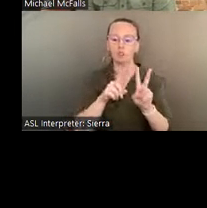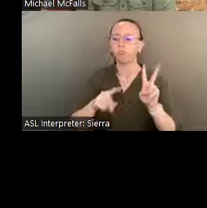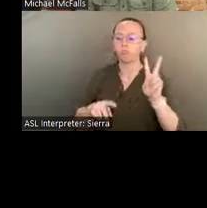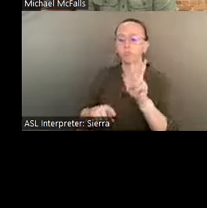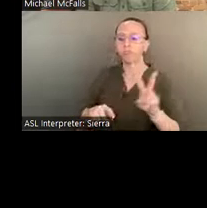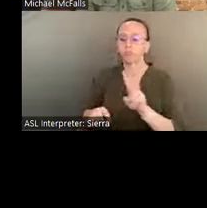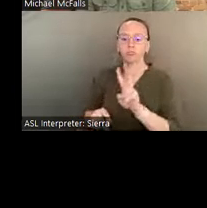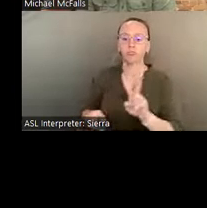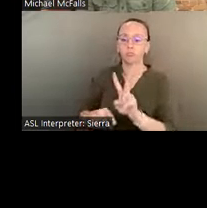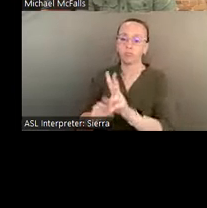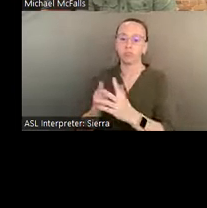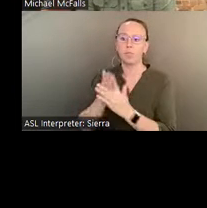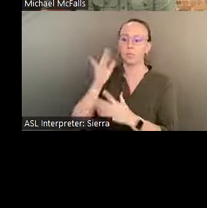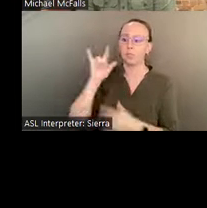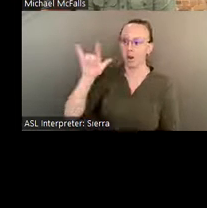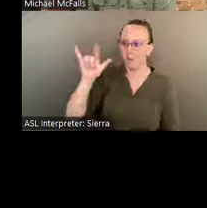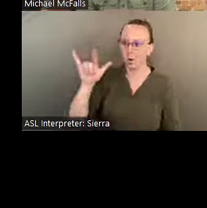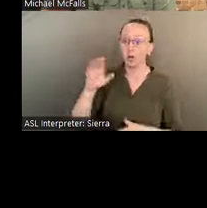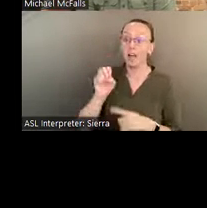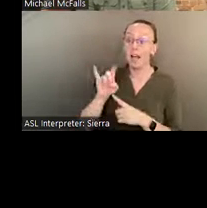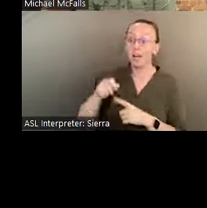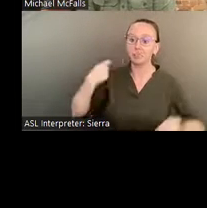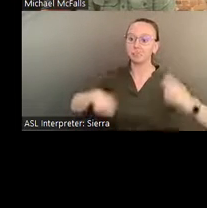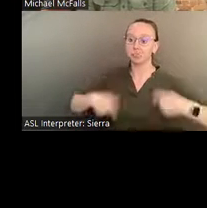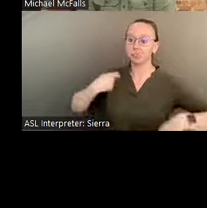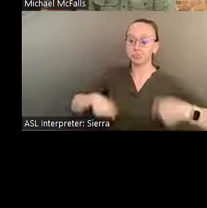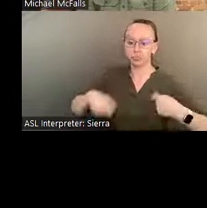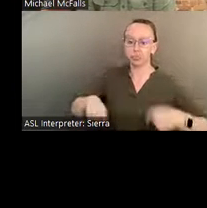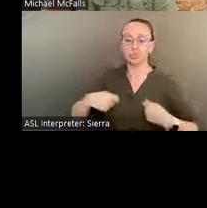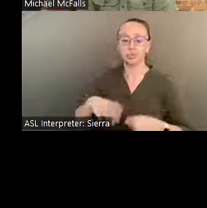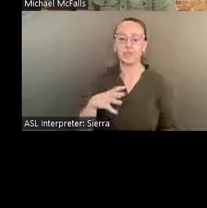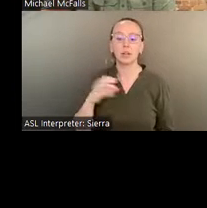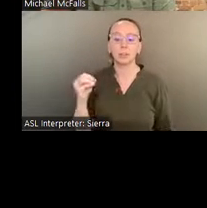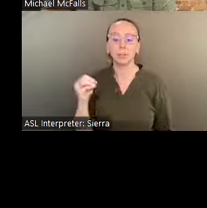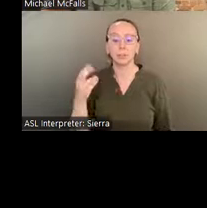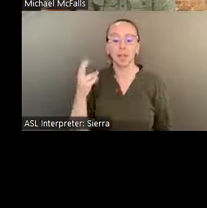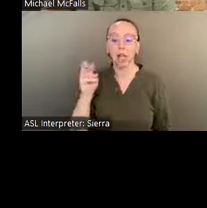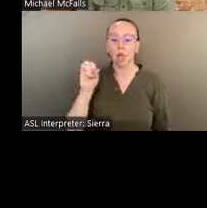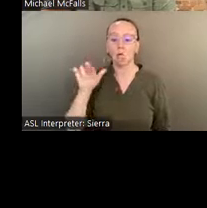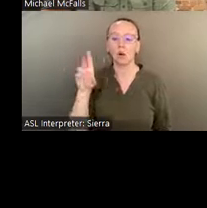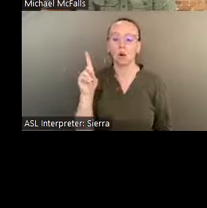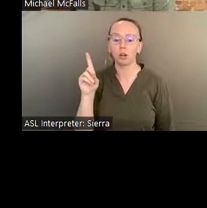Eddie was playing his drum and Finster was preaching- kind of in this frenetic way- about